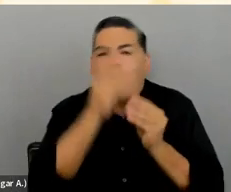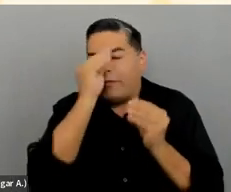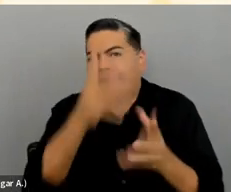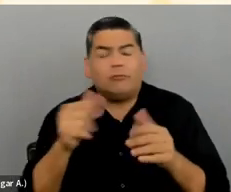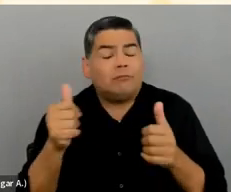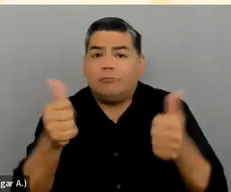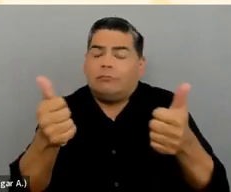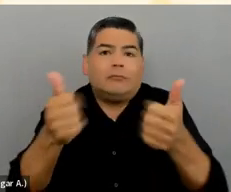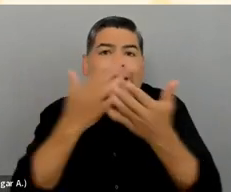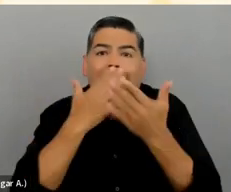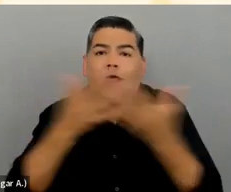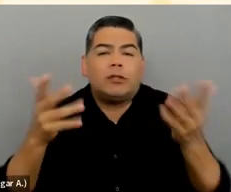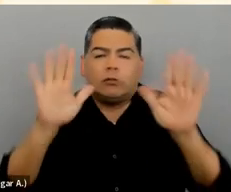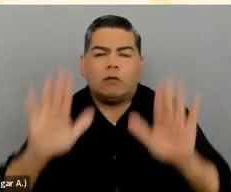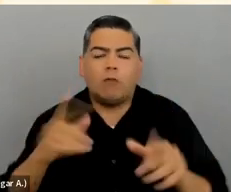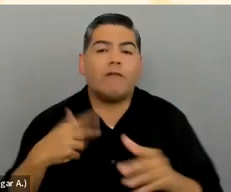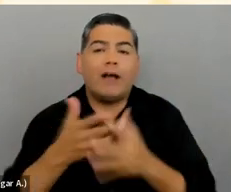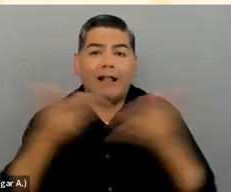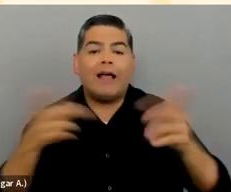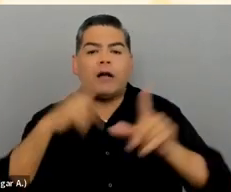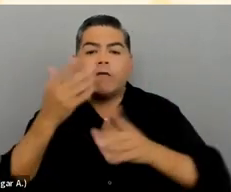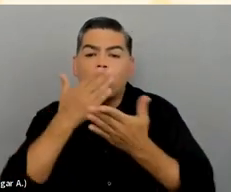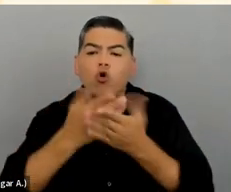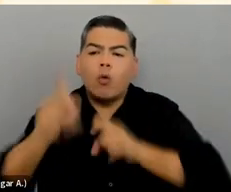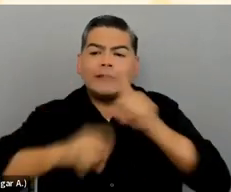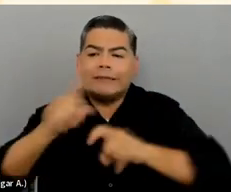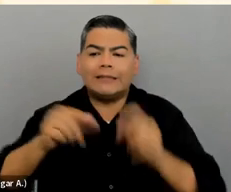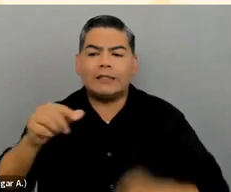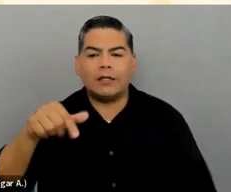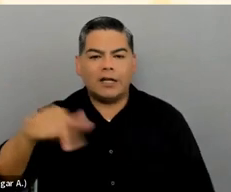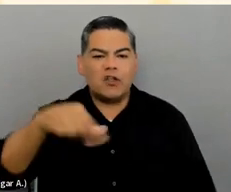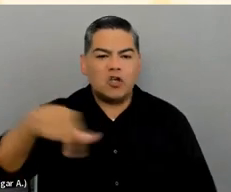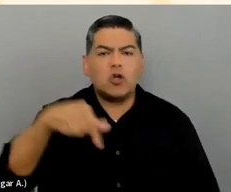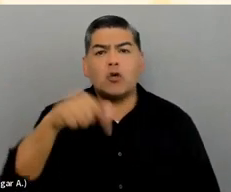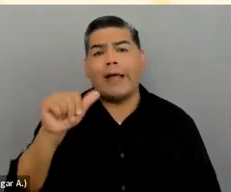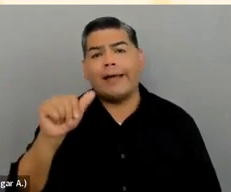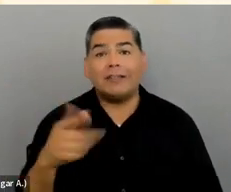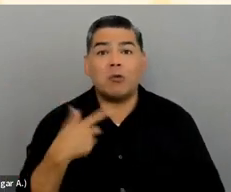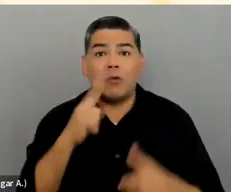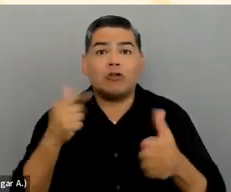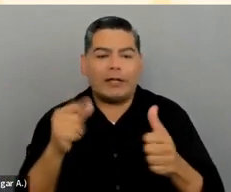We've got lots of good questions in the Q&A, so we'll tackle them as we can.